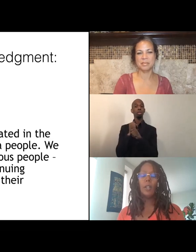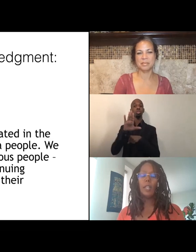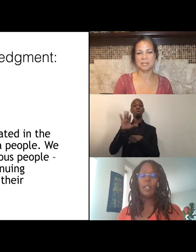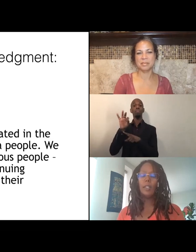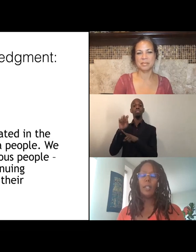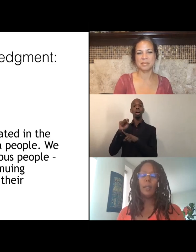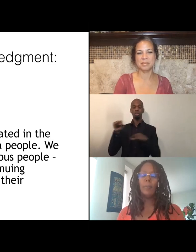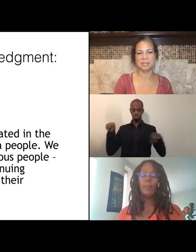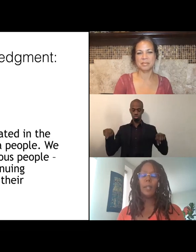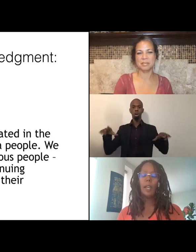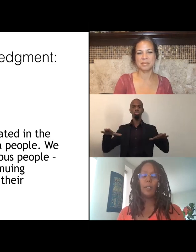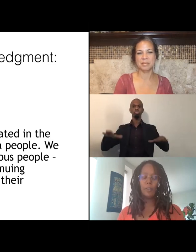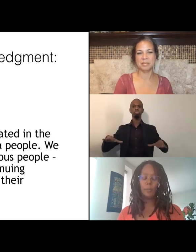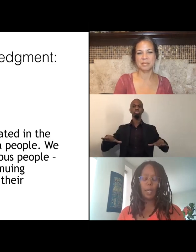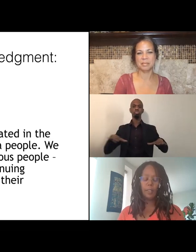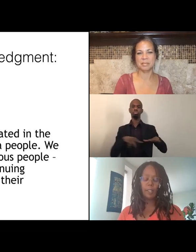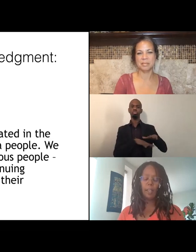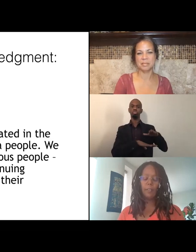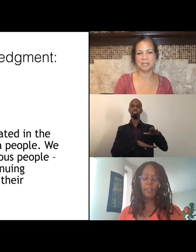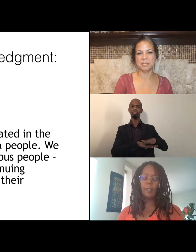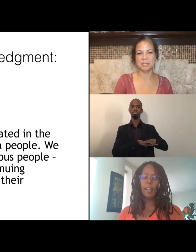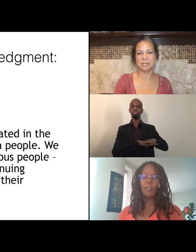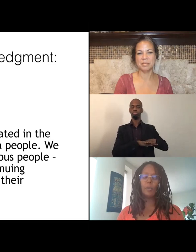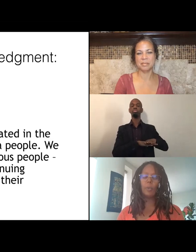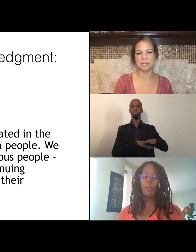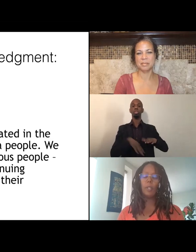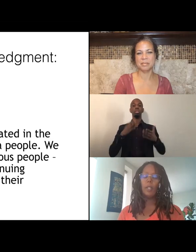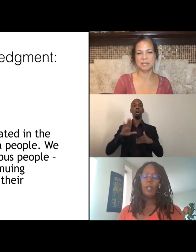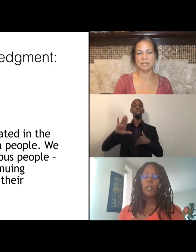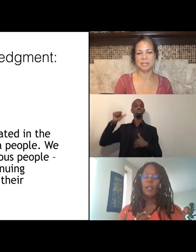Go ahead and allow your spine to have it's natural poise.